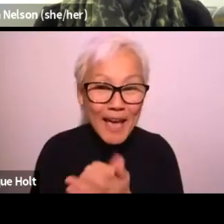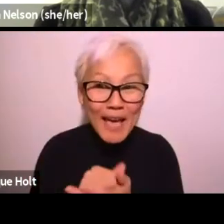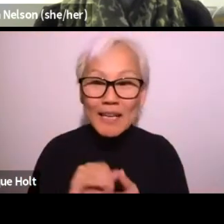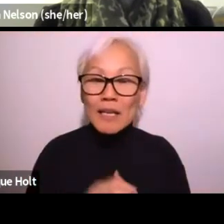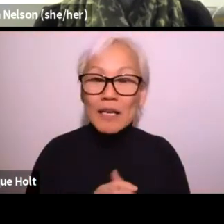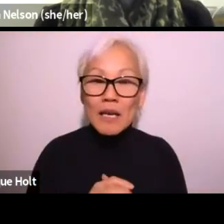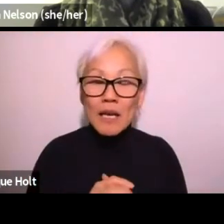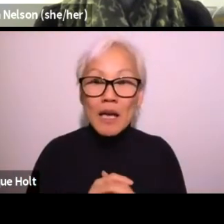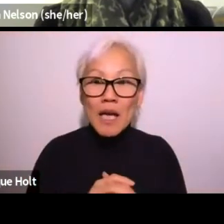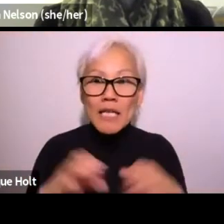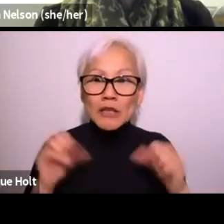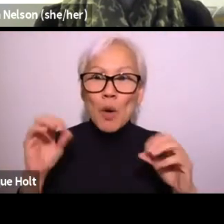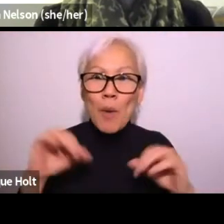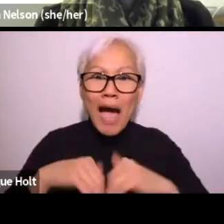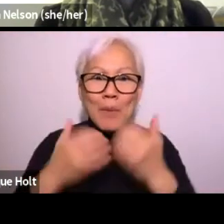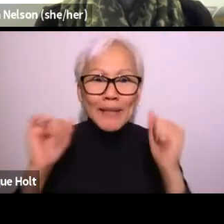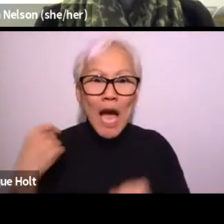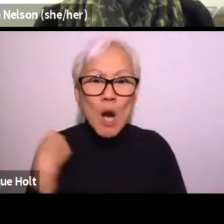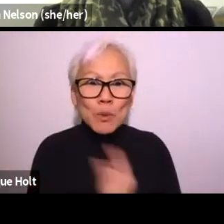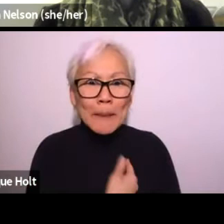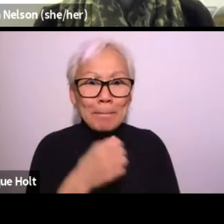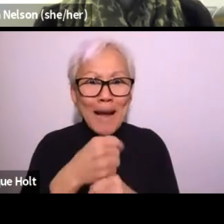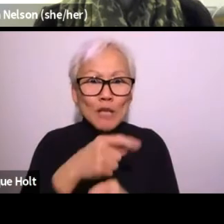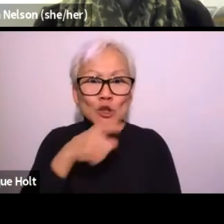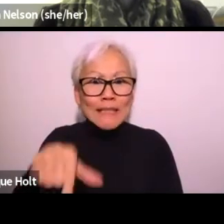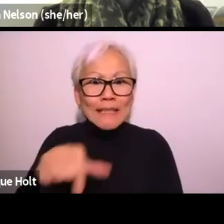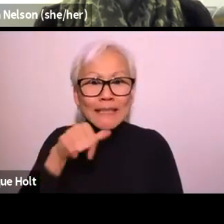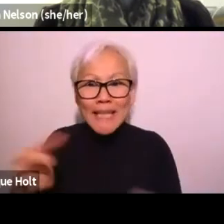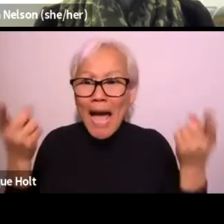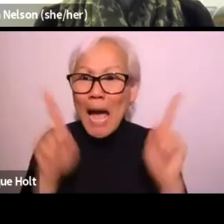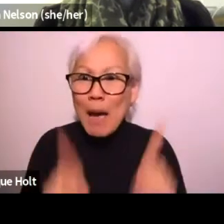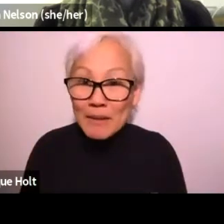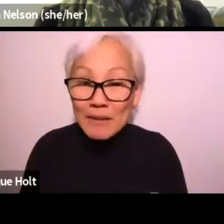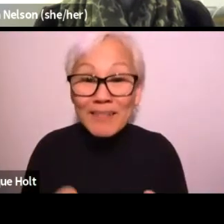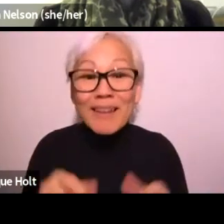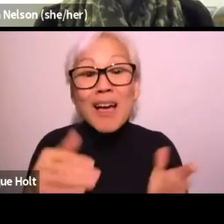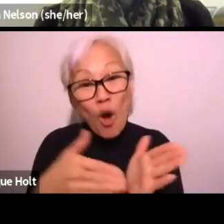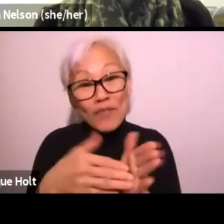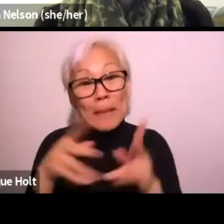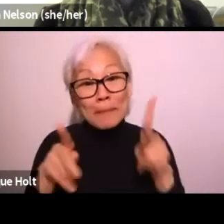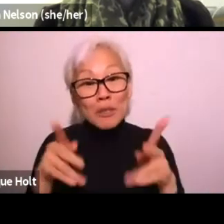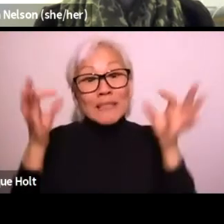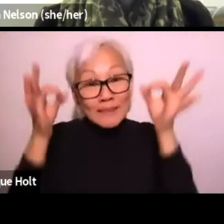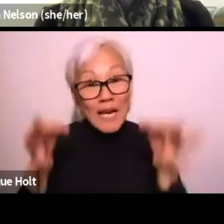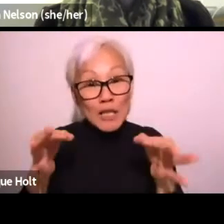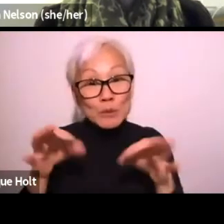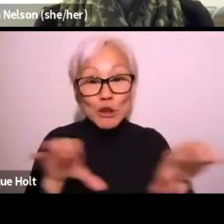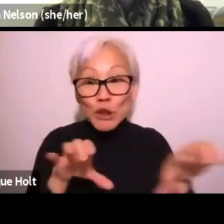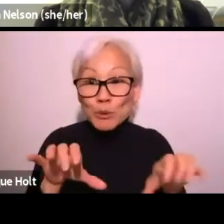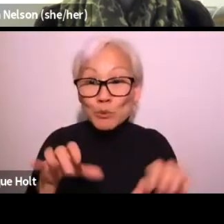I see the heads nodding. You've all experienced that. How do we make sure that this doesn't happen?